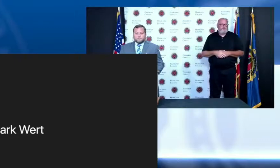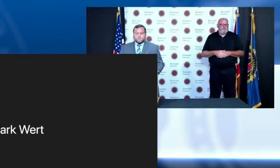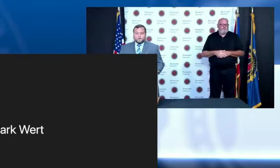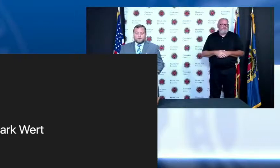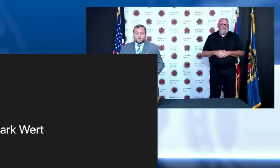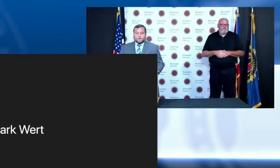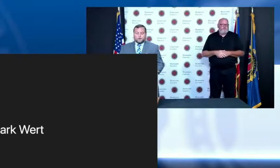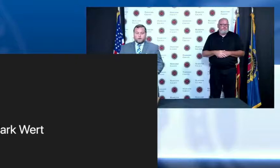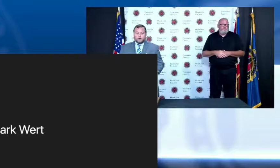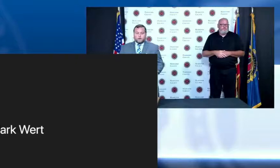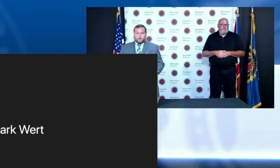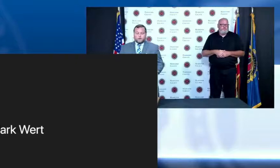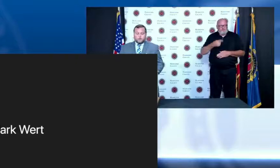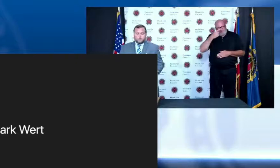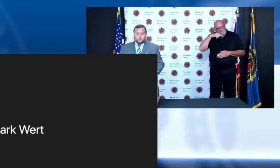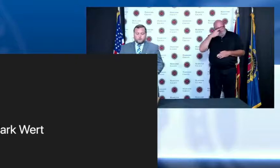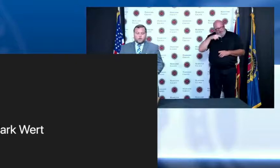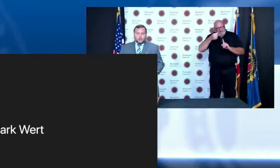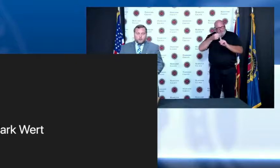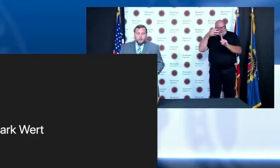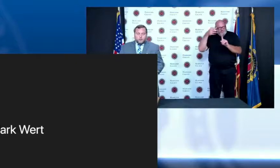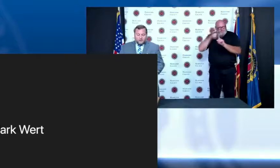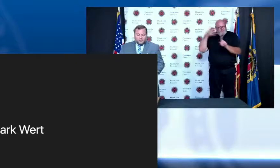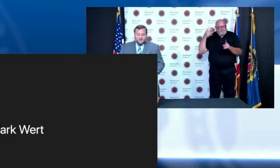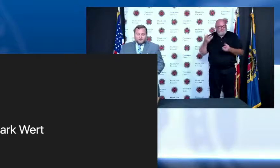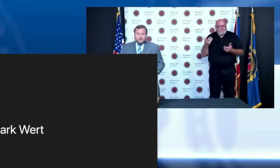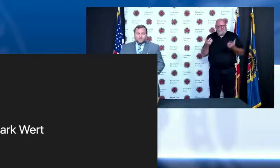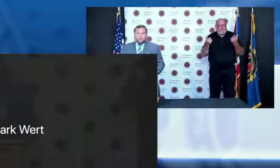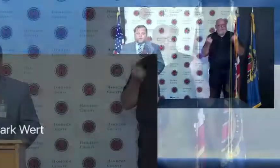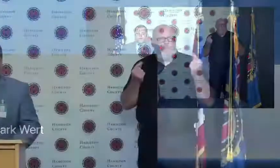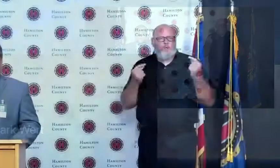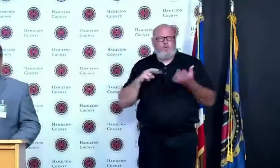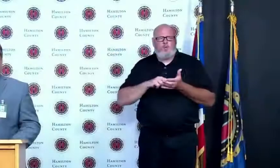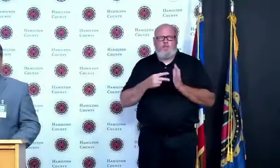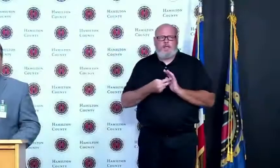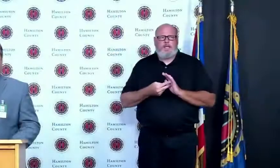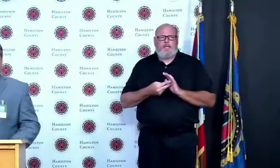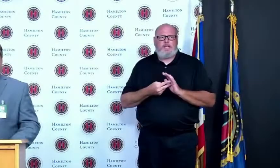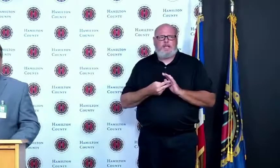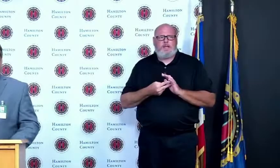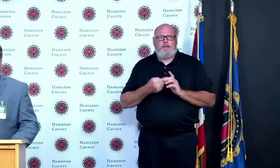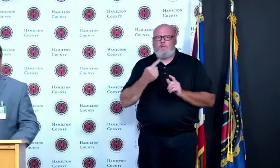bit there on what that what you meant there yes so I think there are certainly families